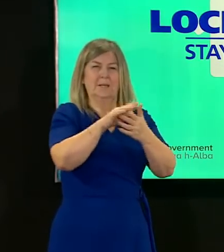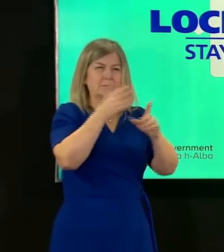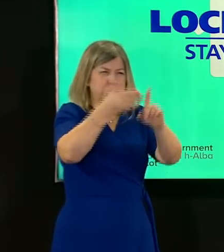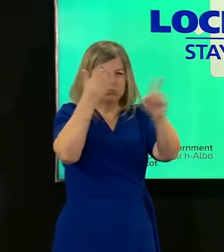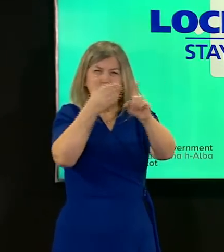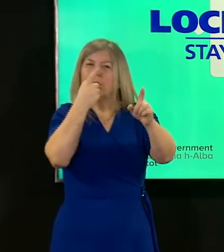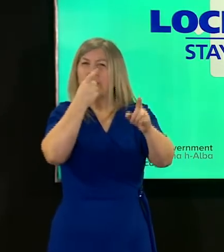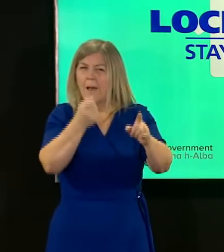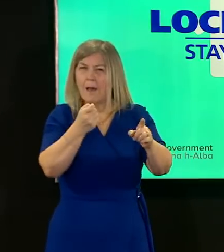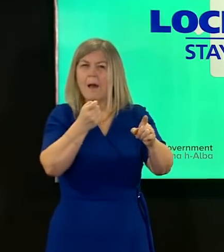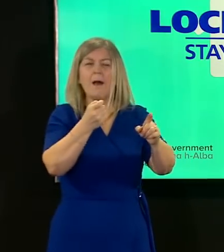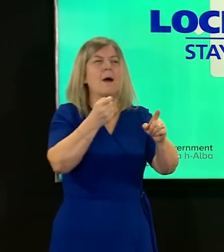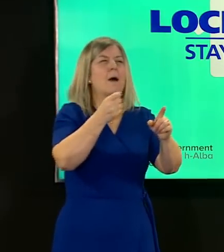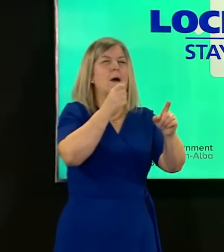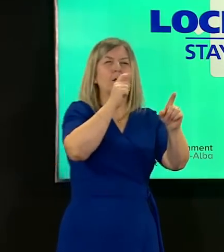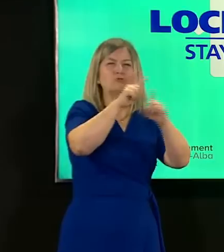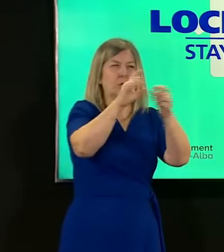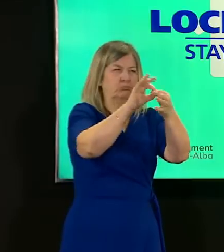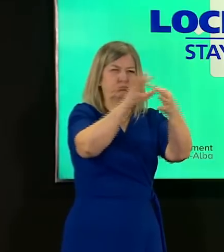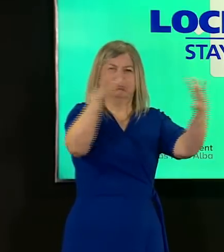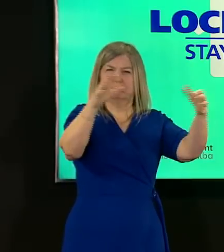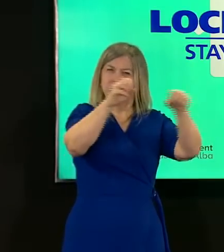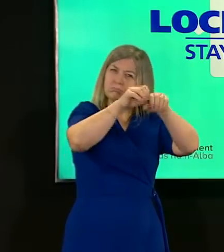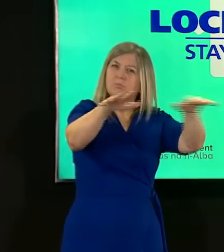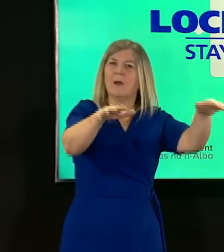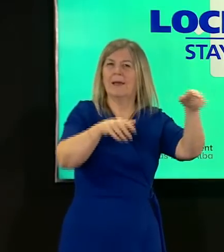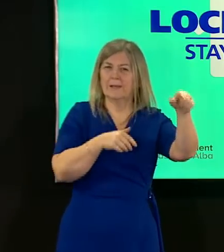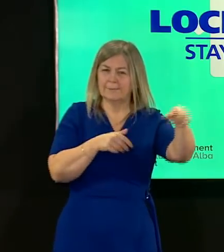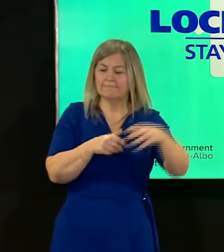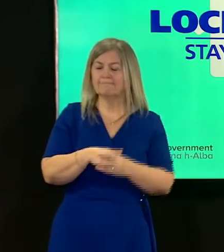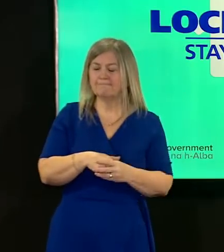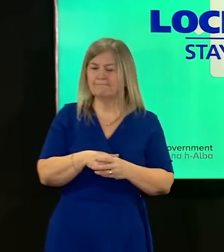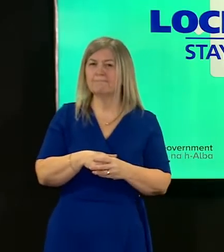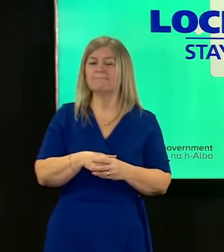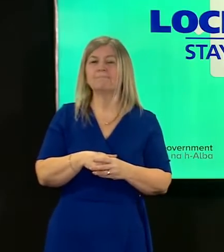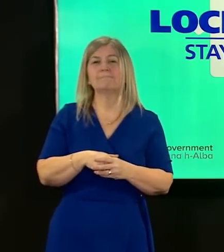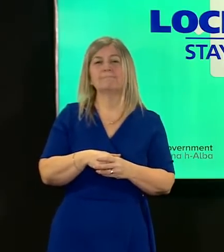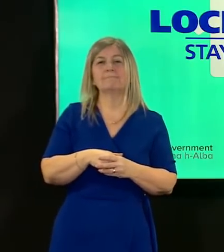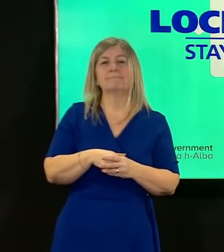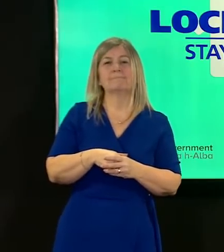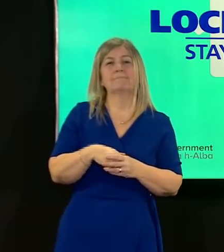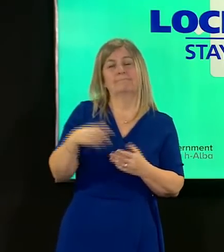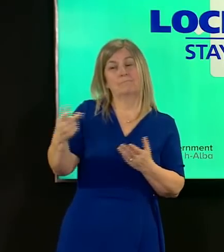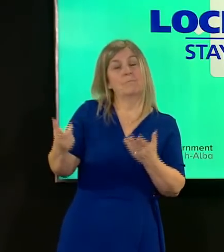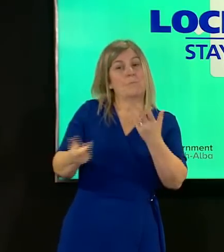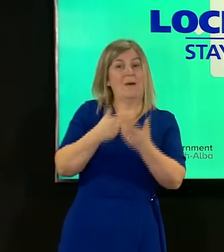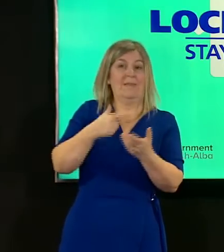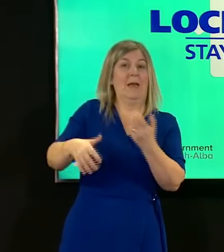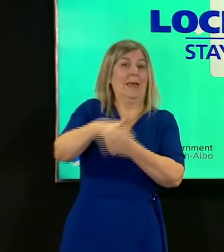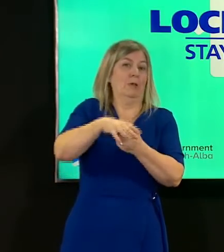and break the chains of transmission and it can be as gregor has just said in other areas for example